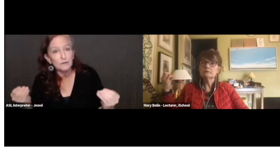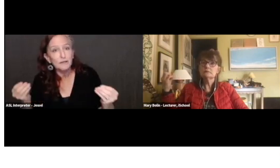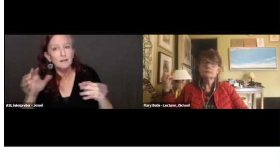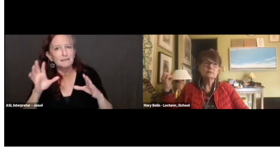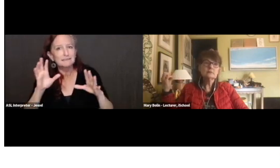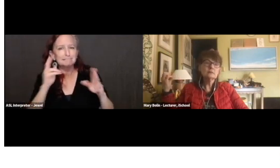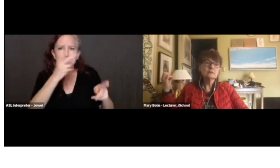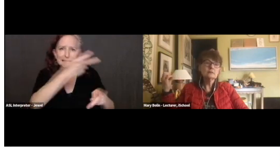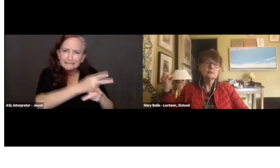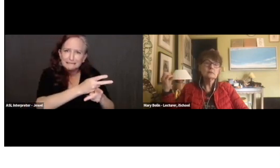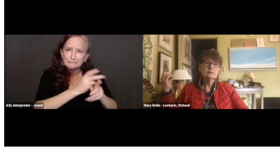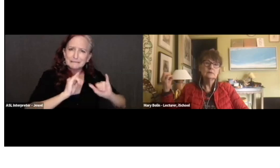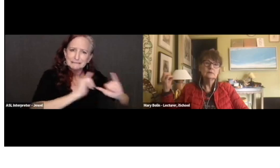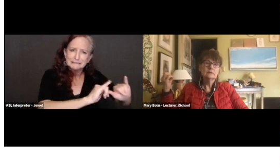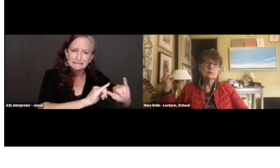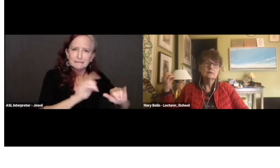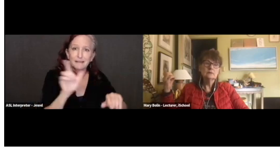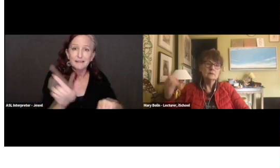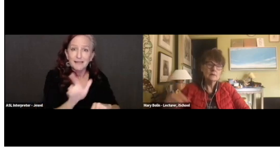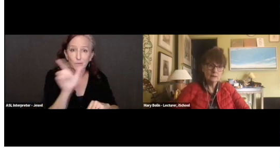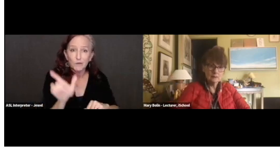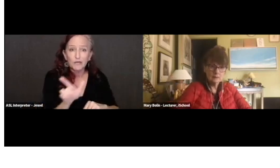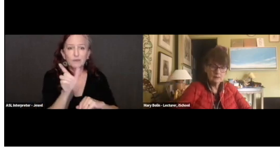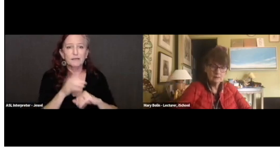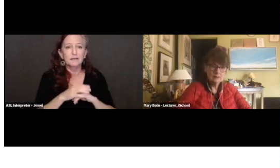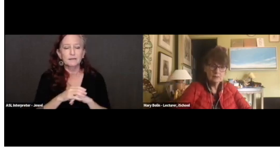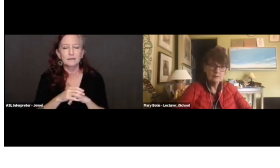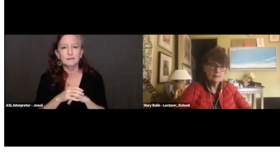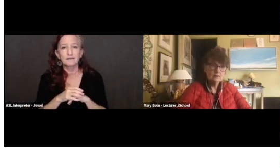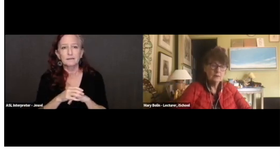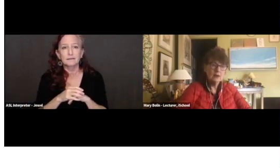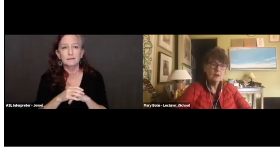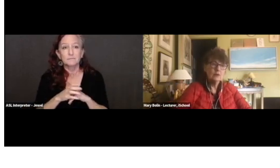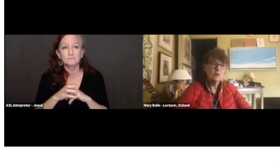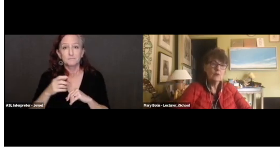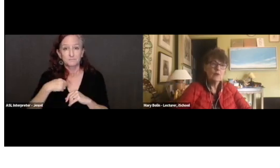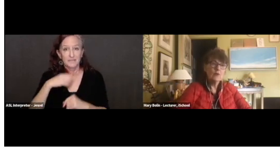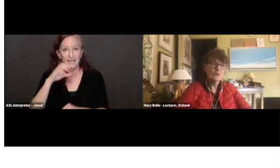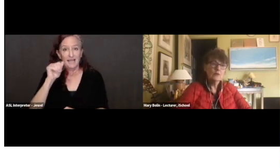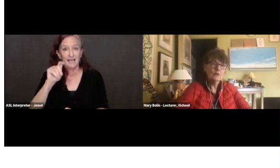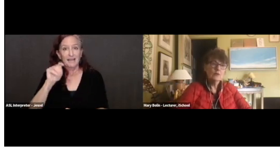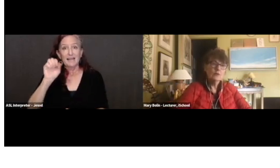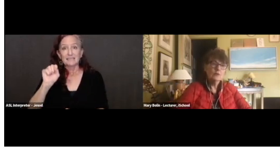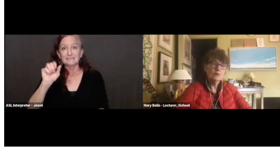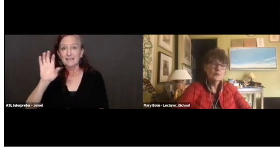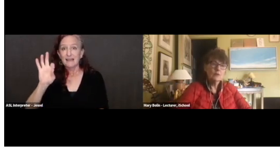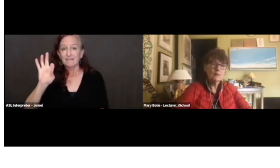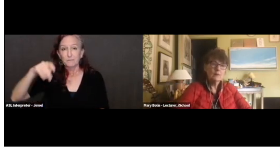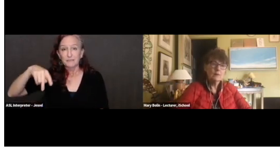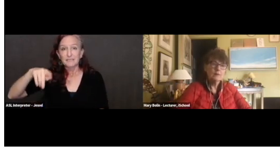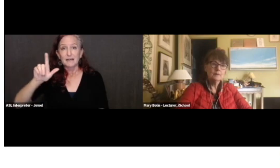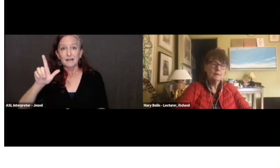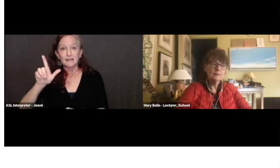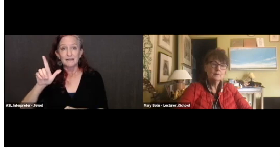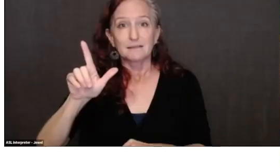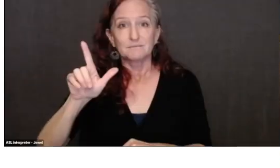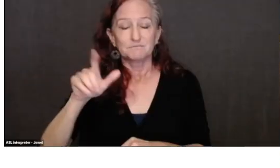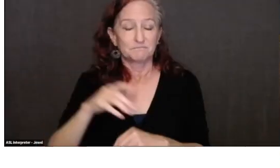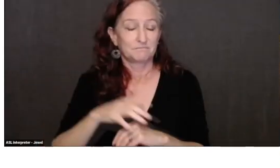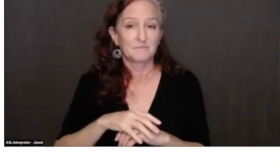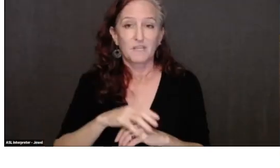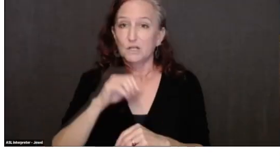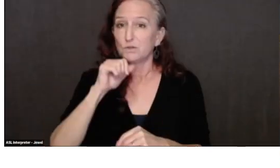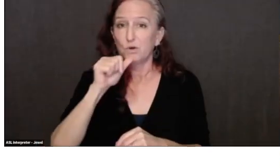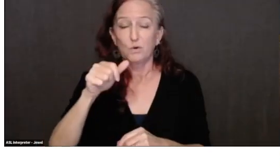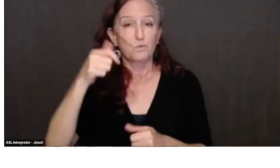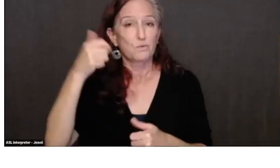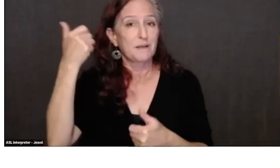At SFPL, I can't remember any time when we've had people request that things be removed